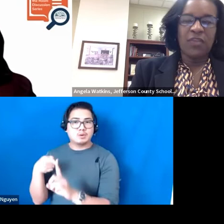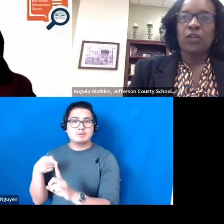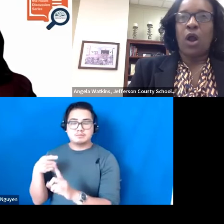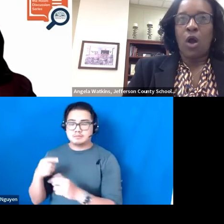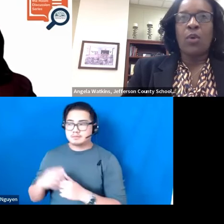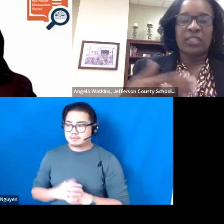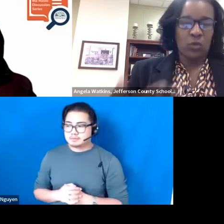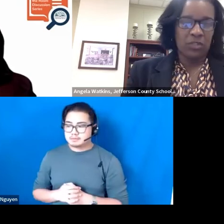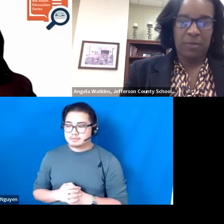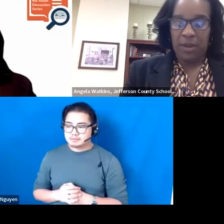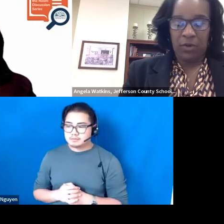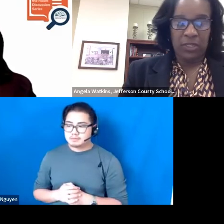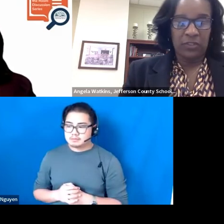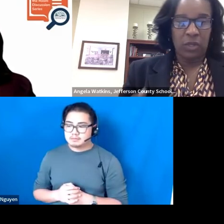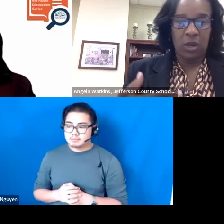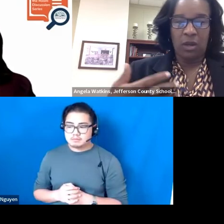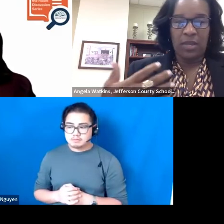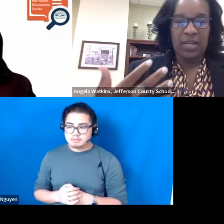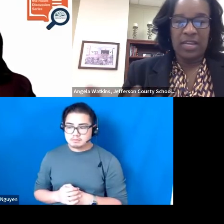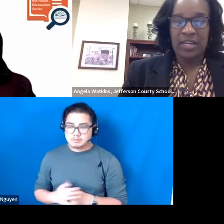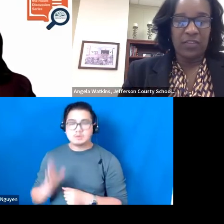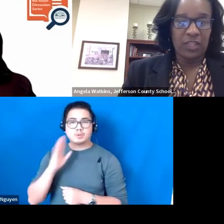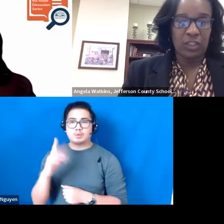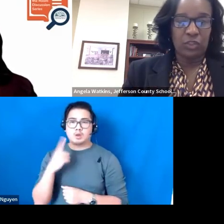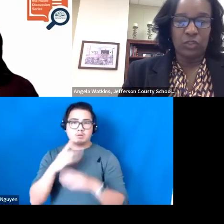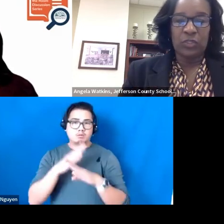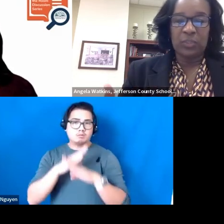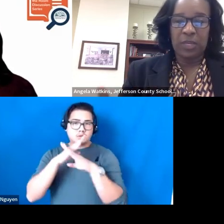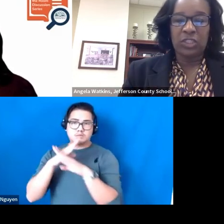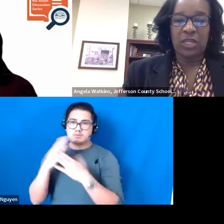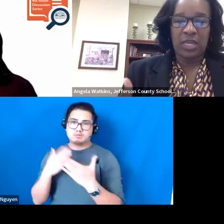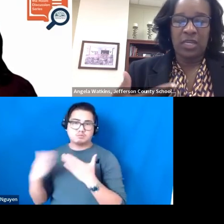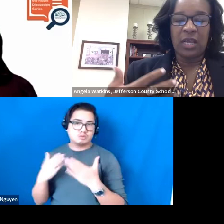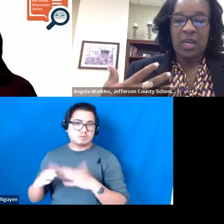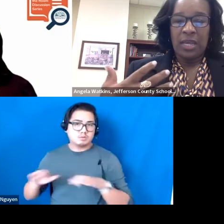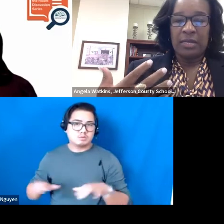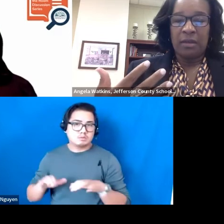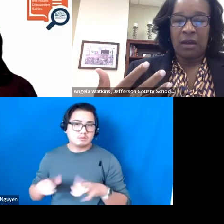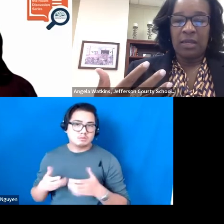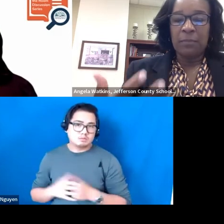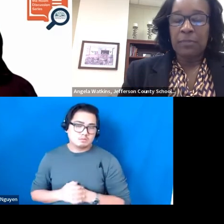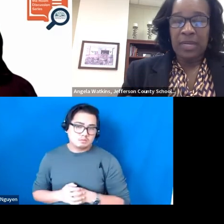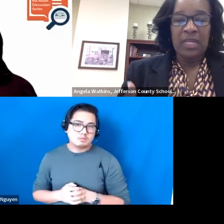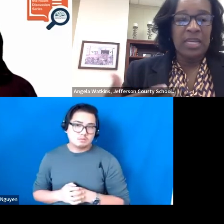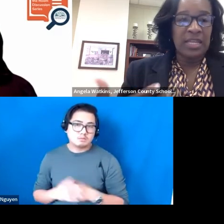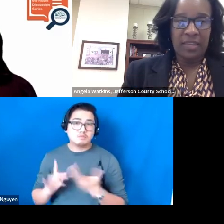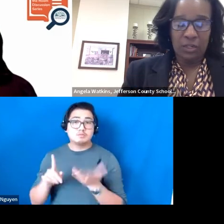There are always going to be barriers in anything that you do especially in implementing anything